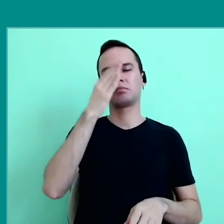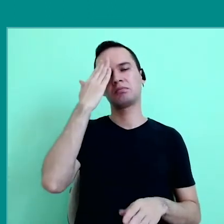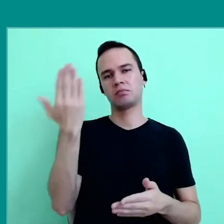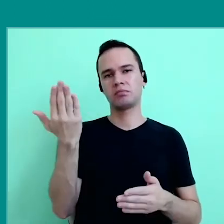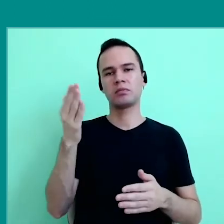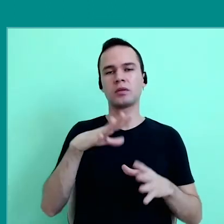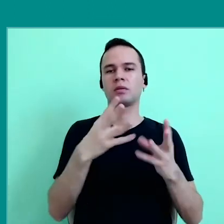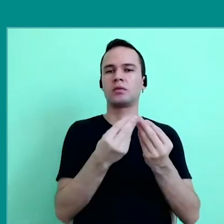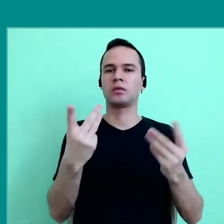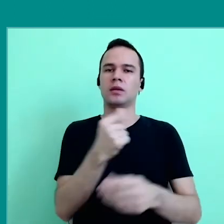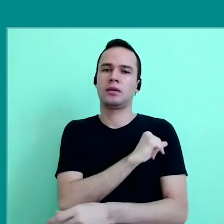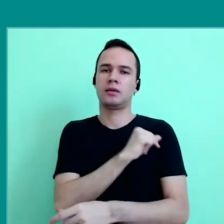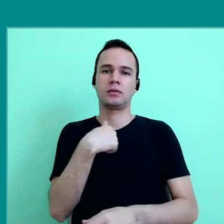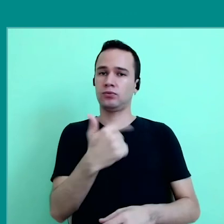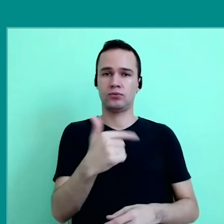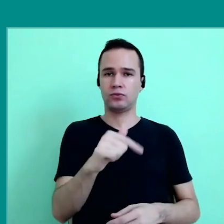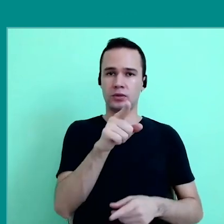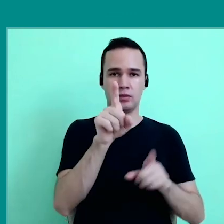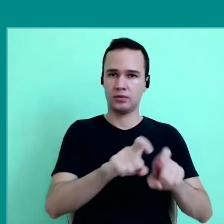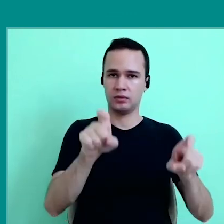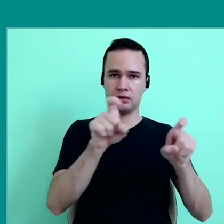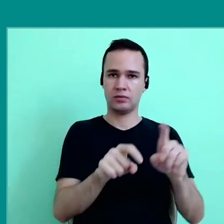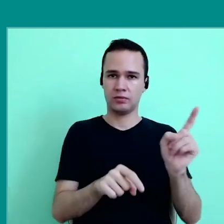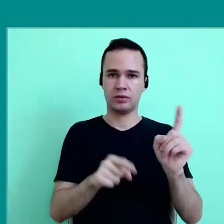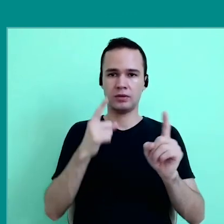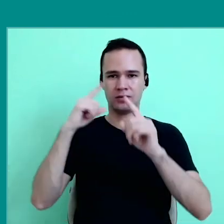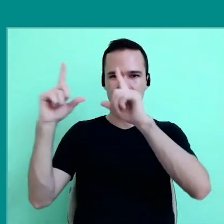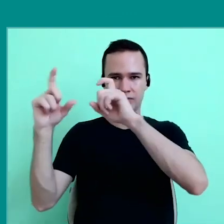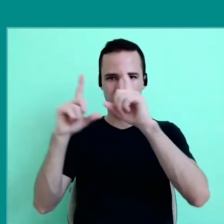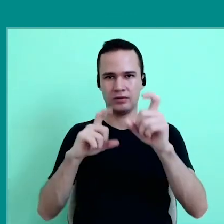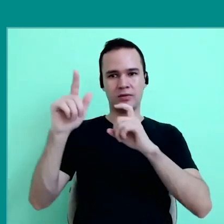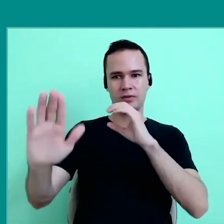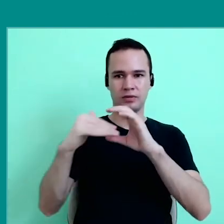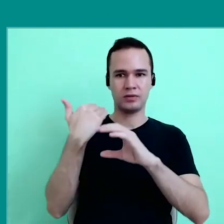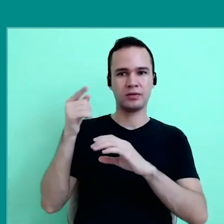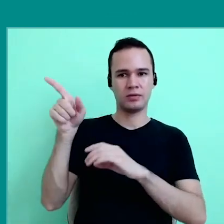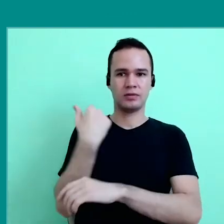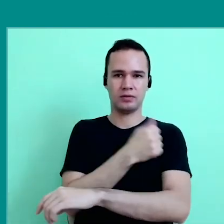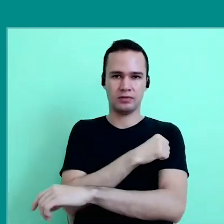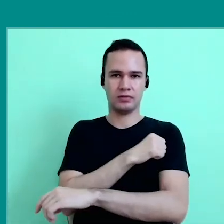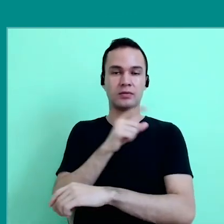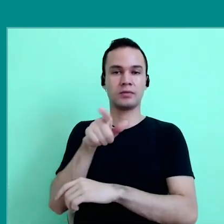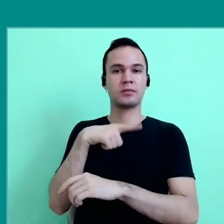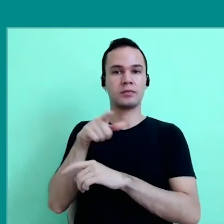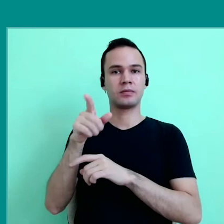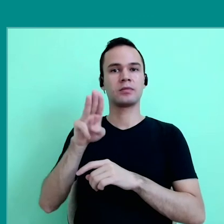of course many students didn't have, they don't have computers, here are two images that the students sent me and that are available on the web,